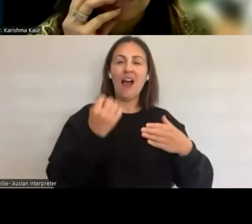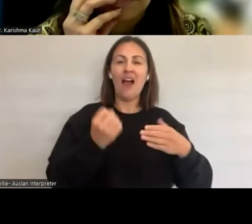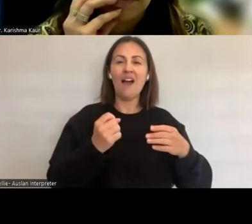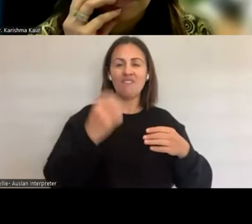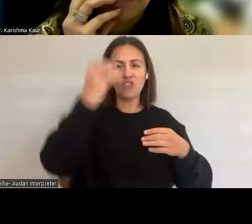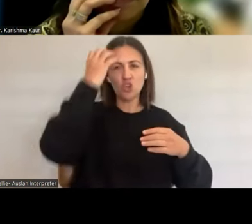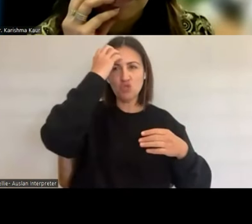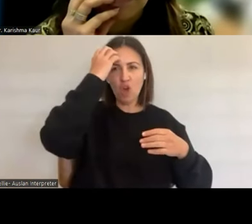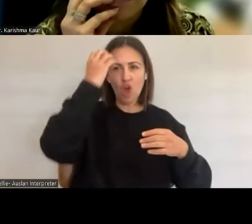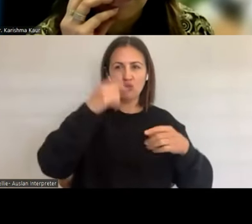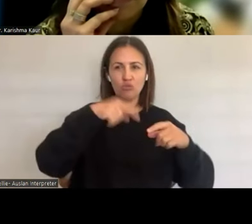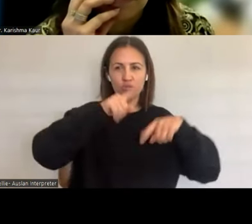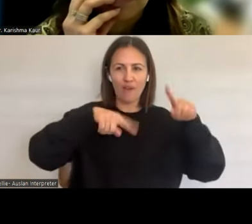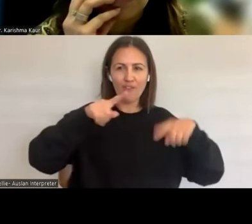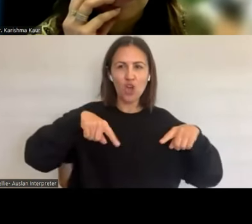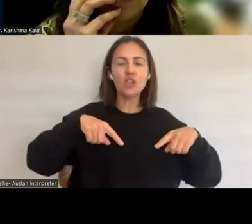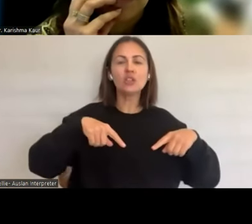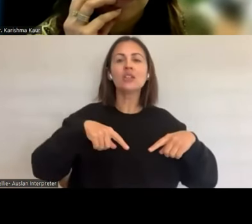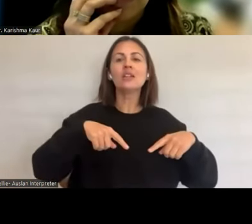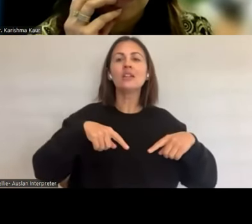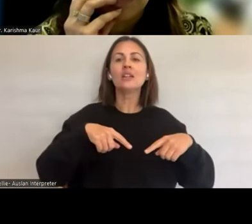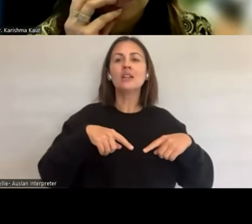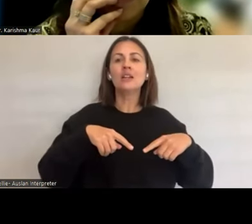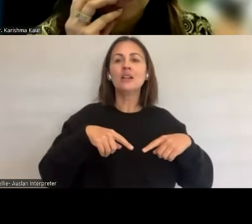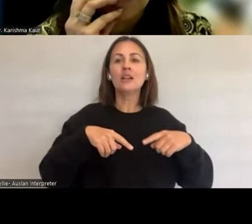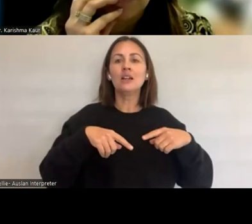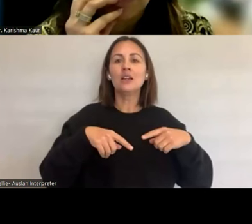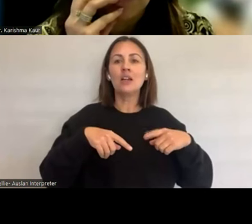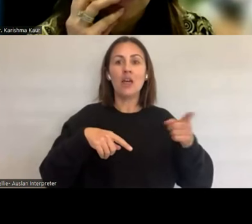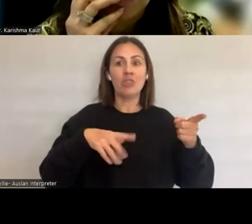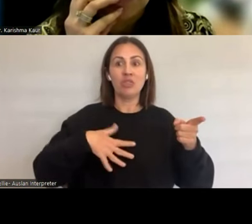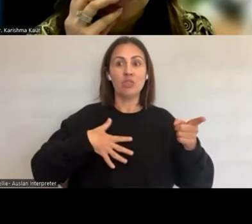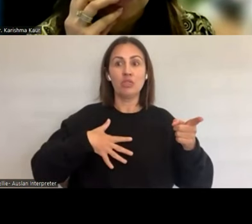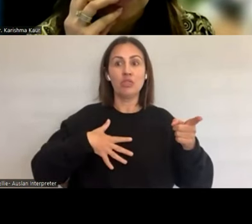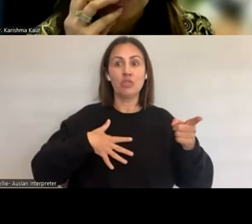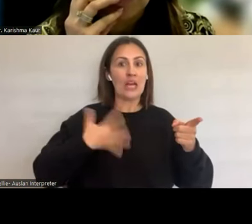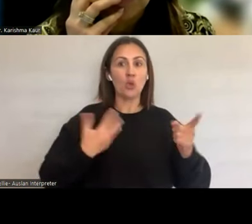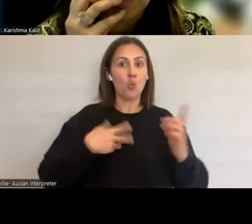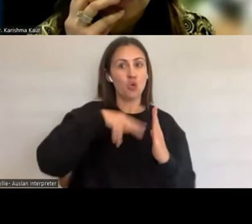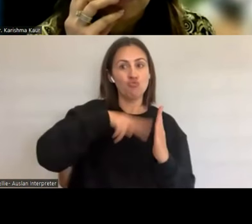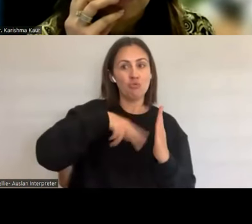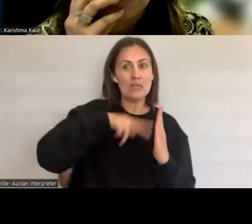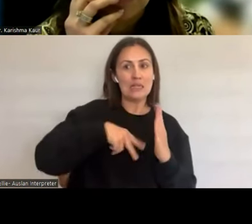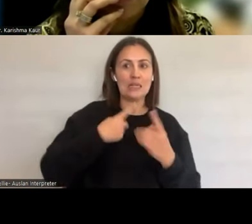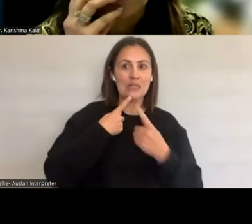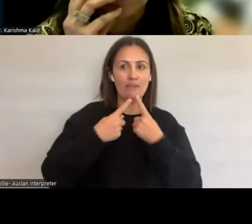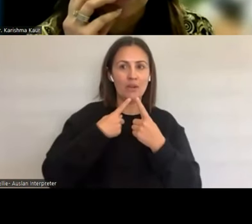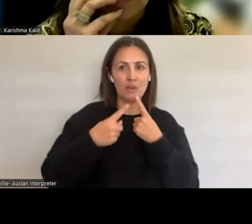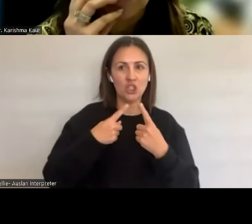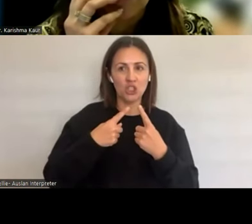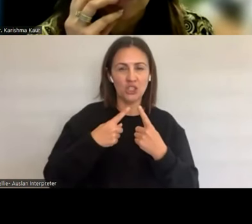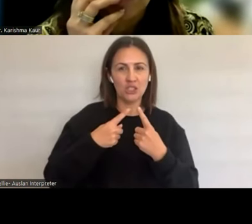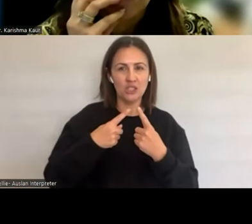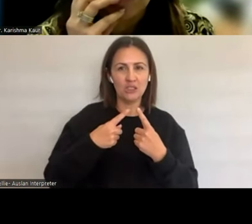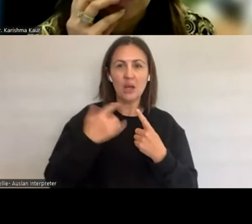we know the evidence is around not everyone will want to get information the same way. Yeah, absolutely. But maybe you get that information.